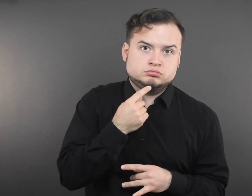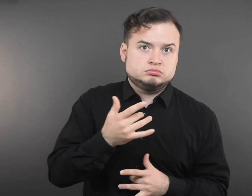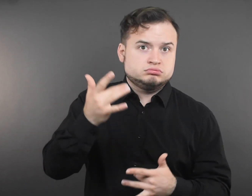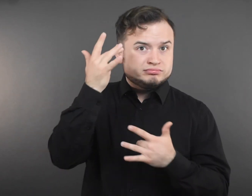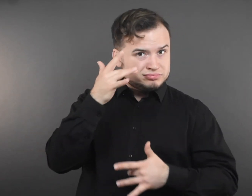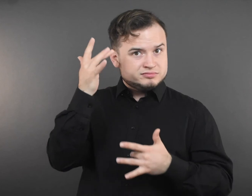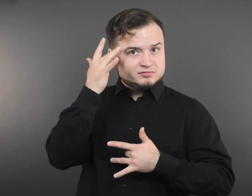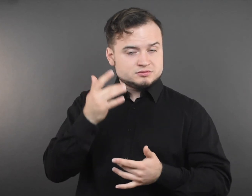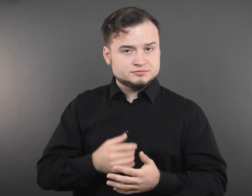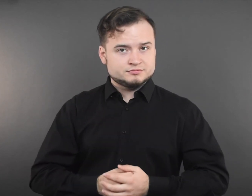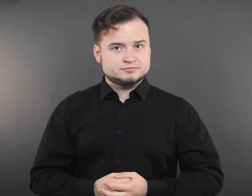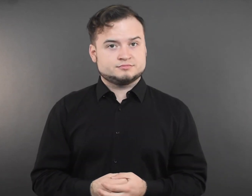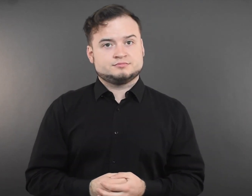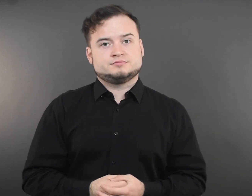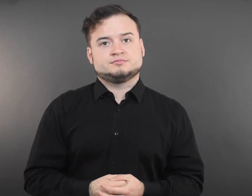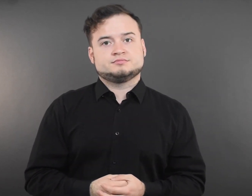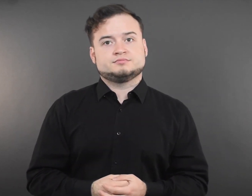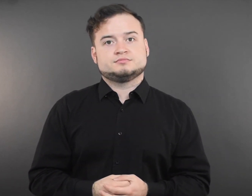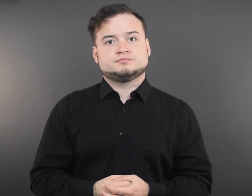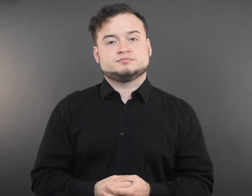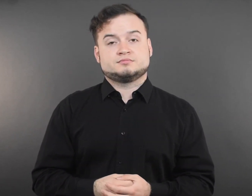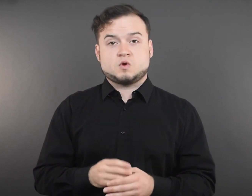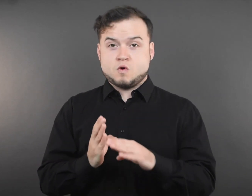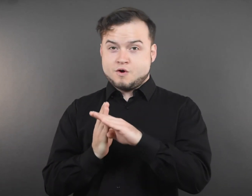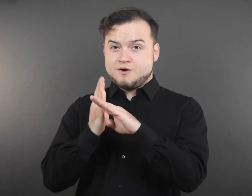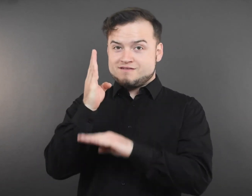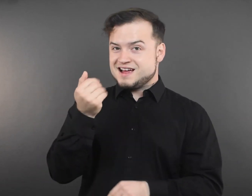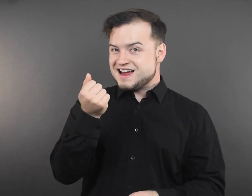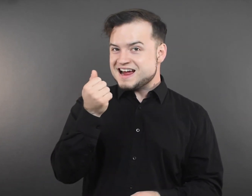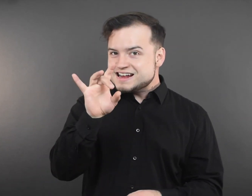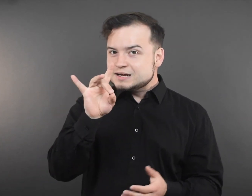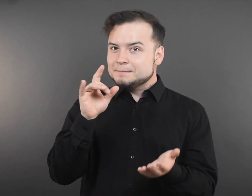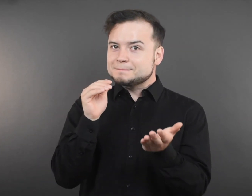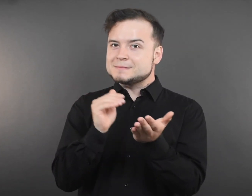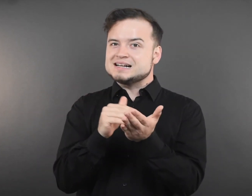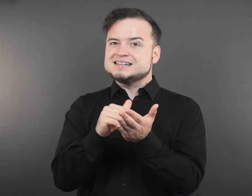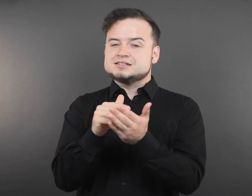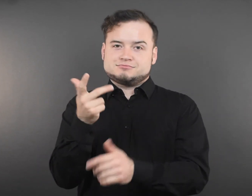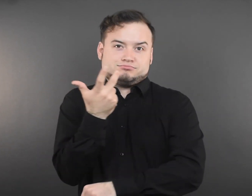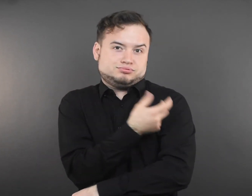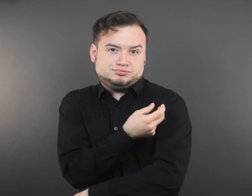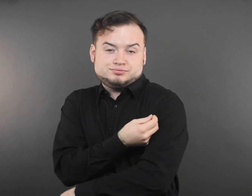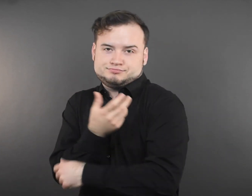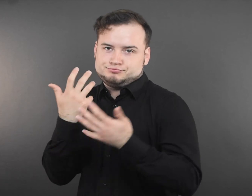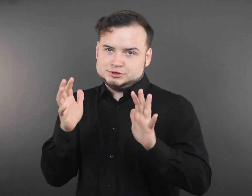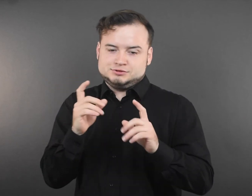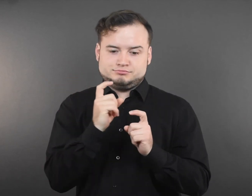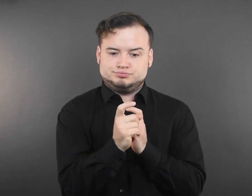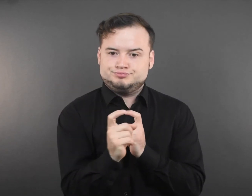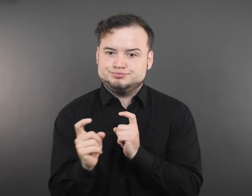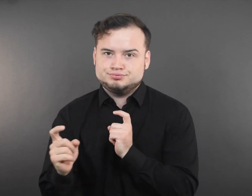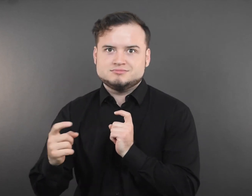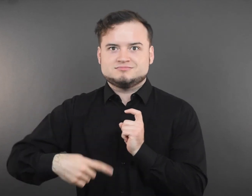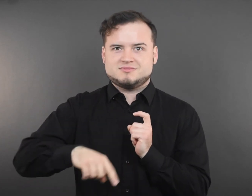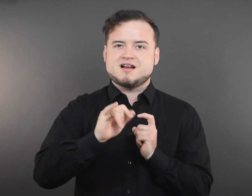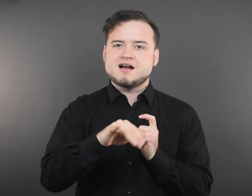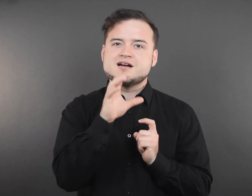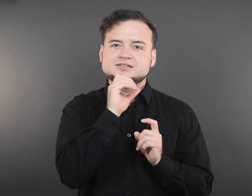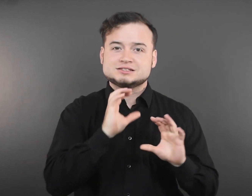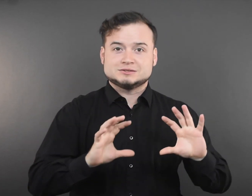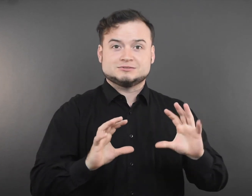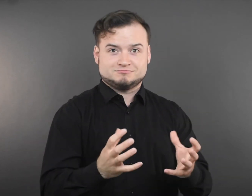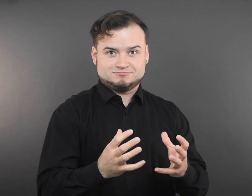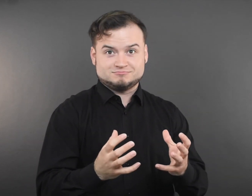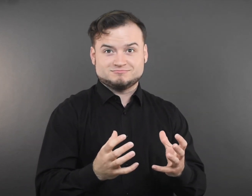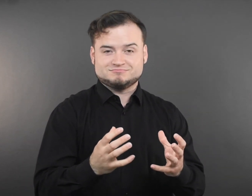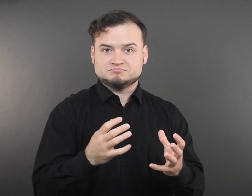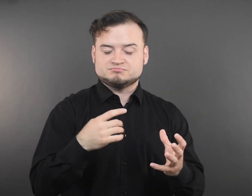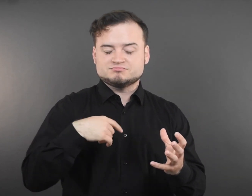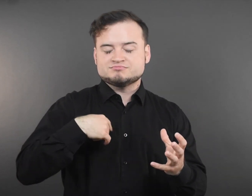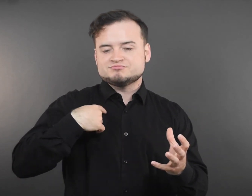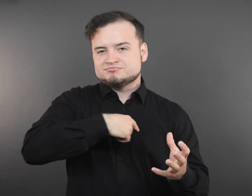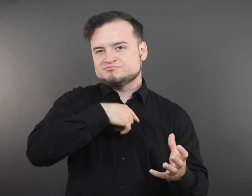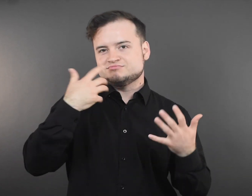With over 18 million doses administered in this age group, we know that these vaccines are safe,